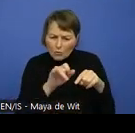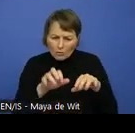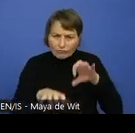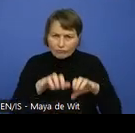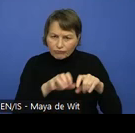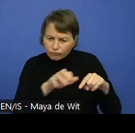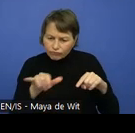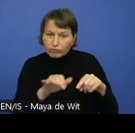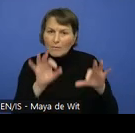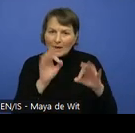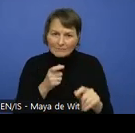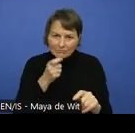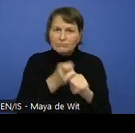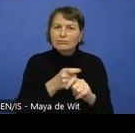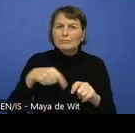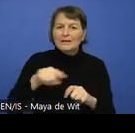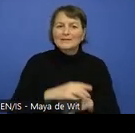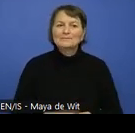The third is about images.